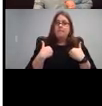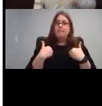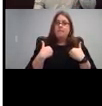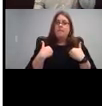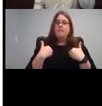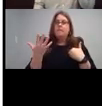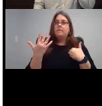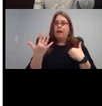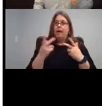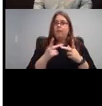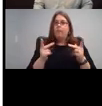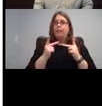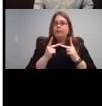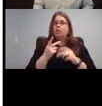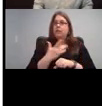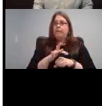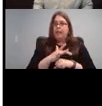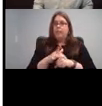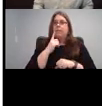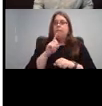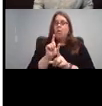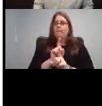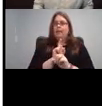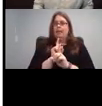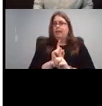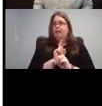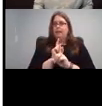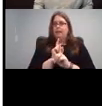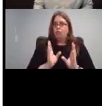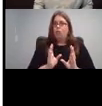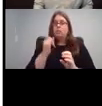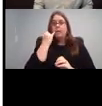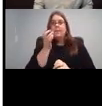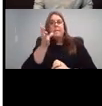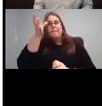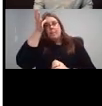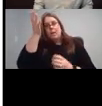available for a parent makes mentors. So parents who want to be a mentor to other parents.